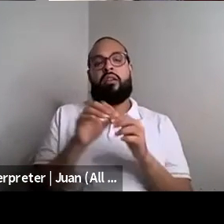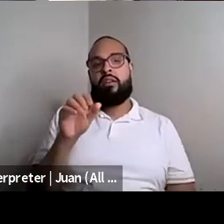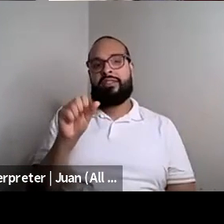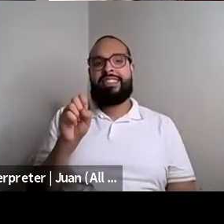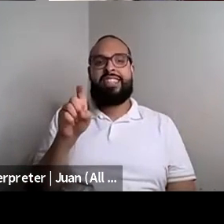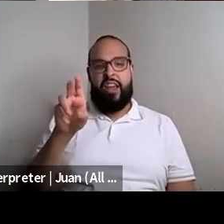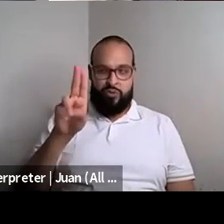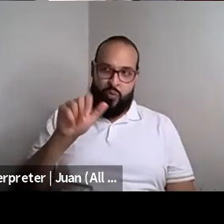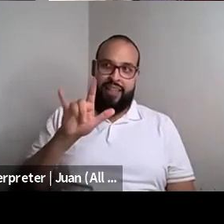Expression.